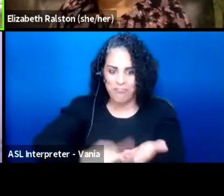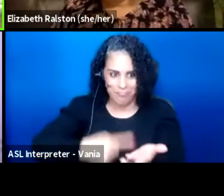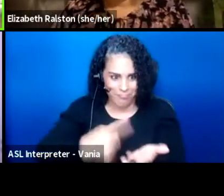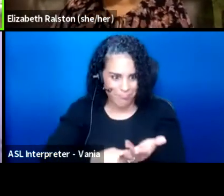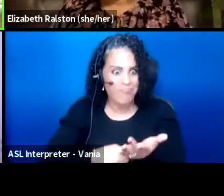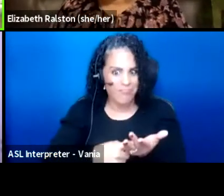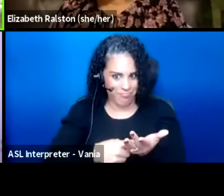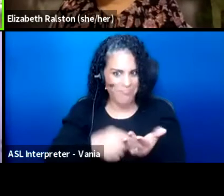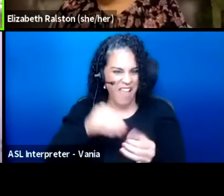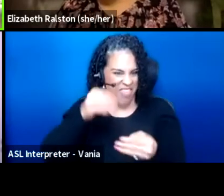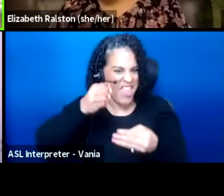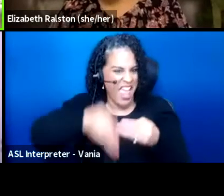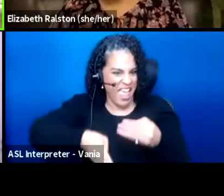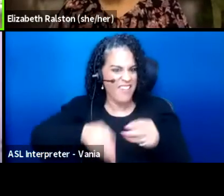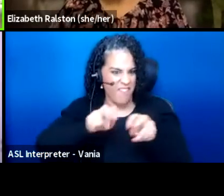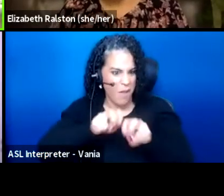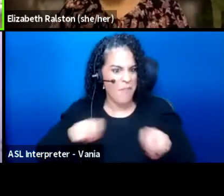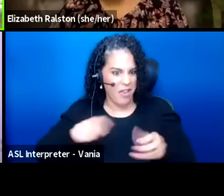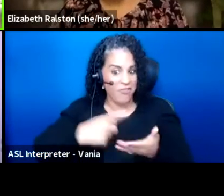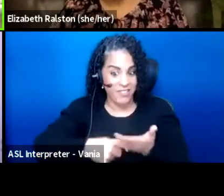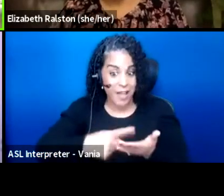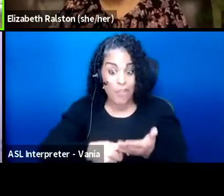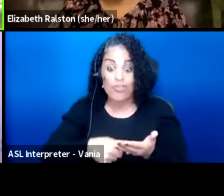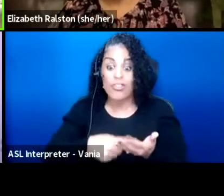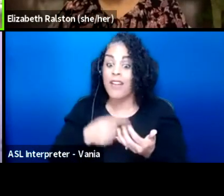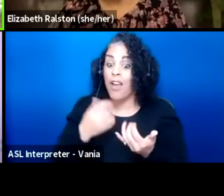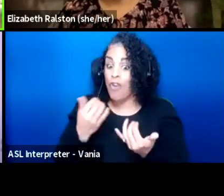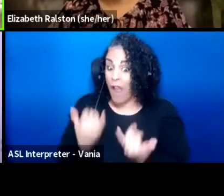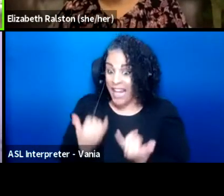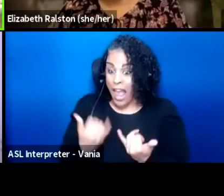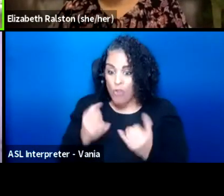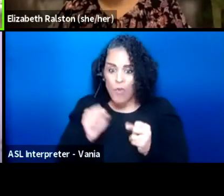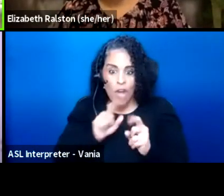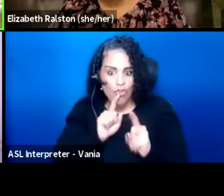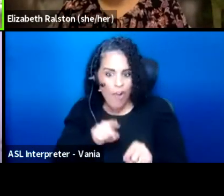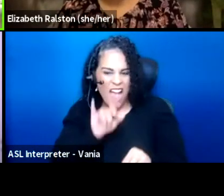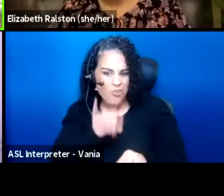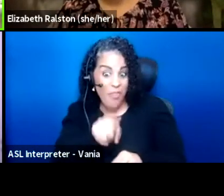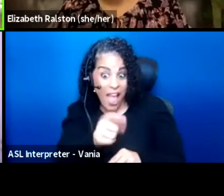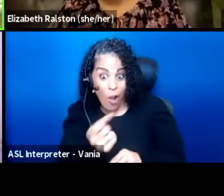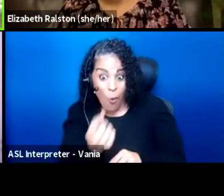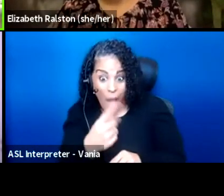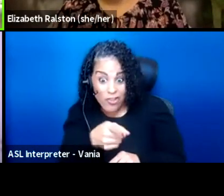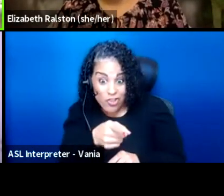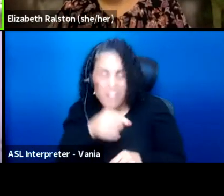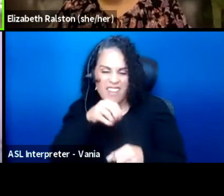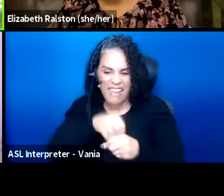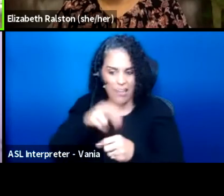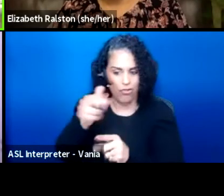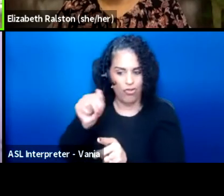at the end of the panel, and in the meantime, you can react to the questions in the chat box if you are able.